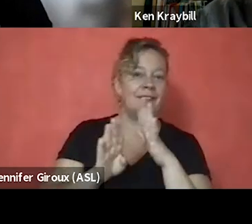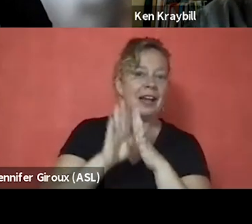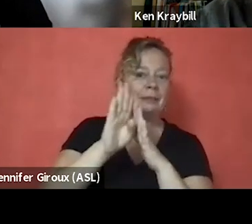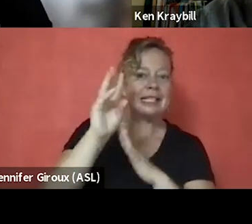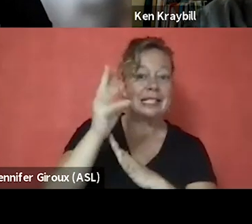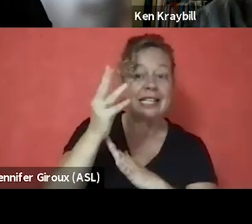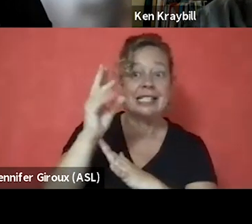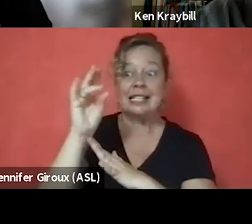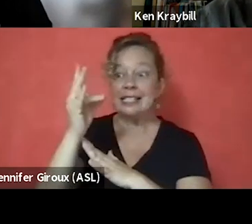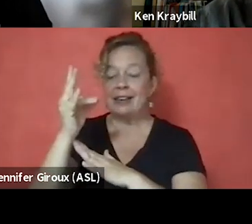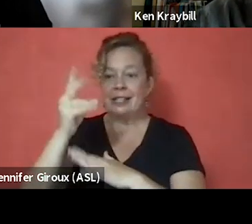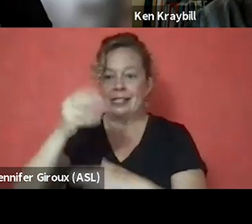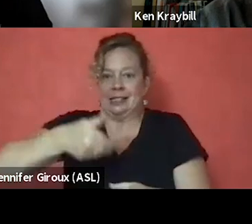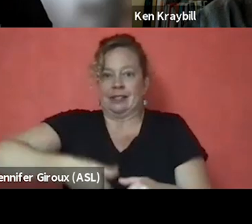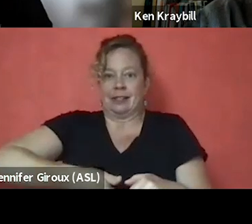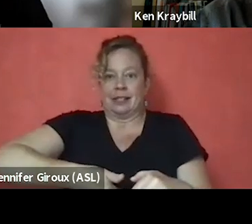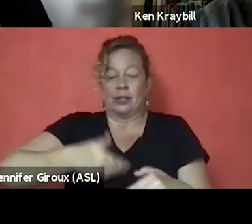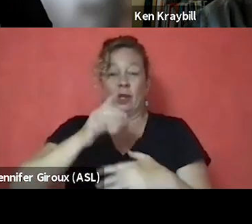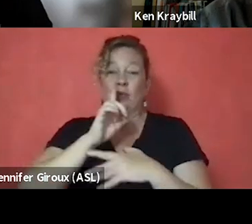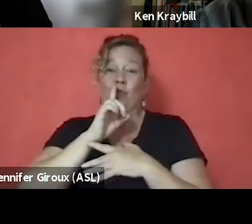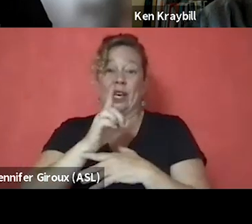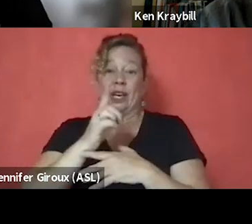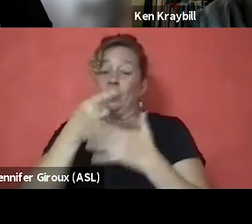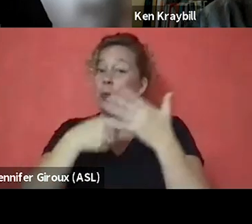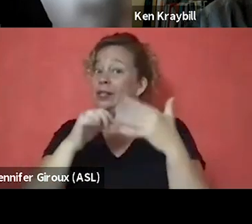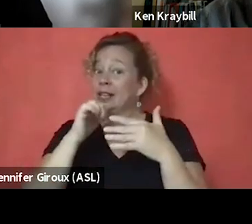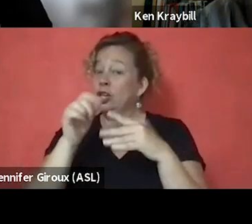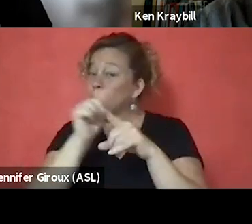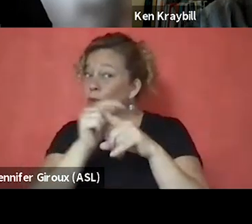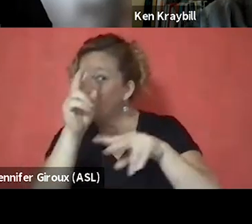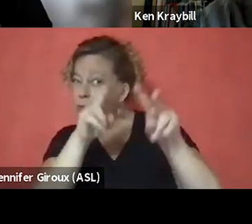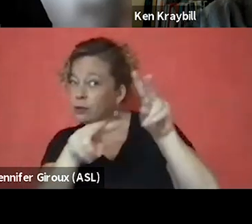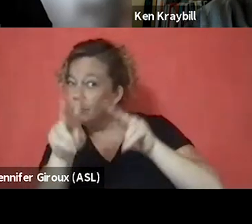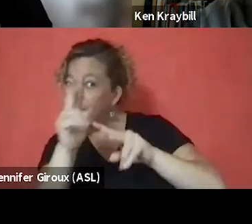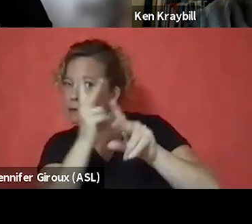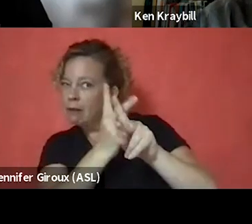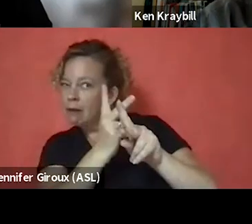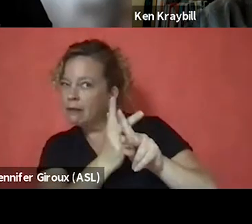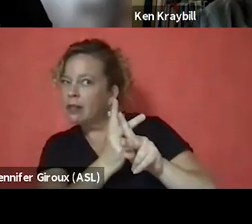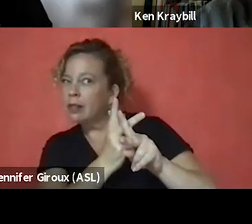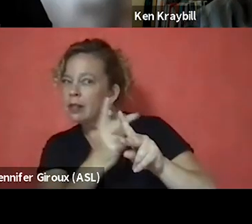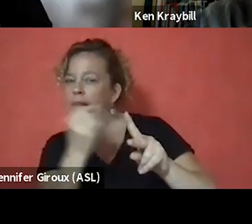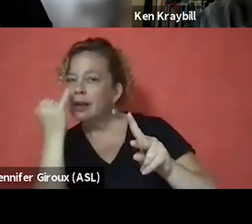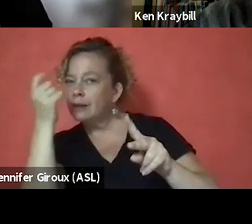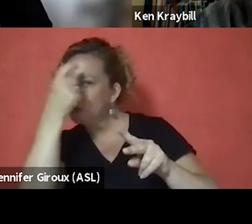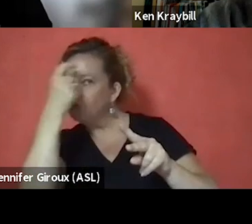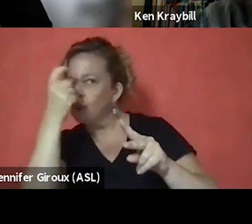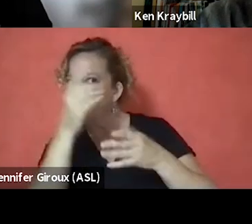about what's real and what's not because you're trained to observe people very, very carefully if trauma is part of your story.